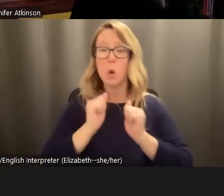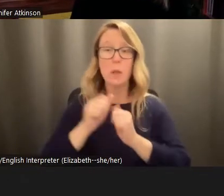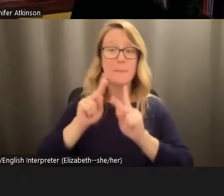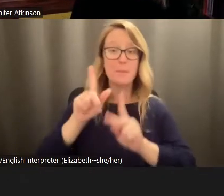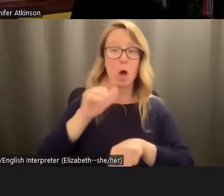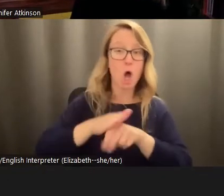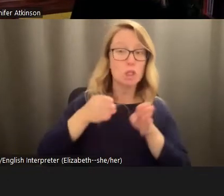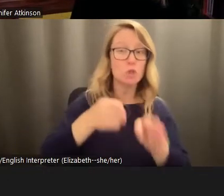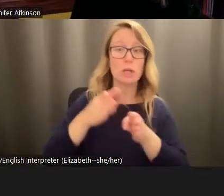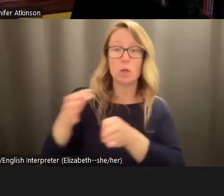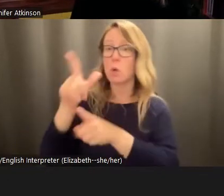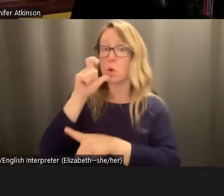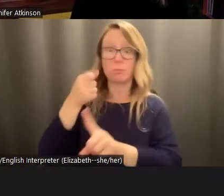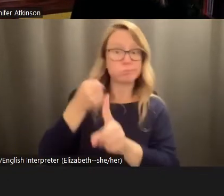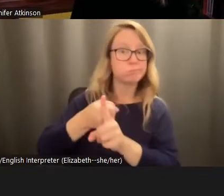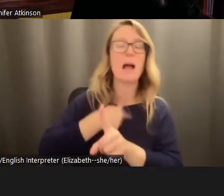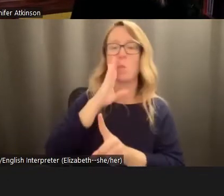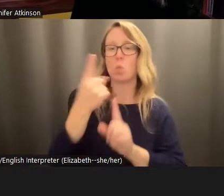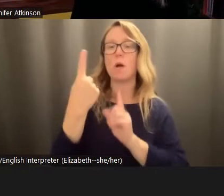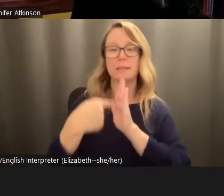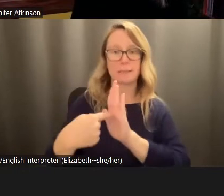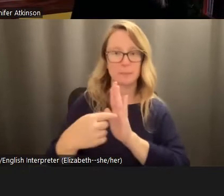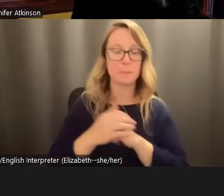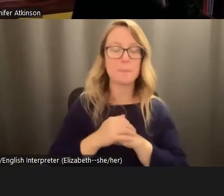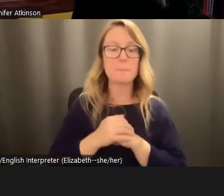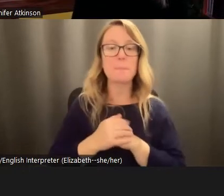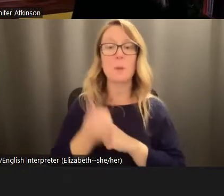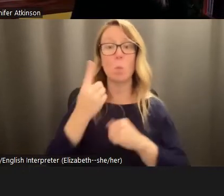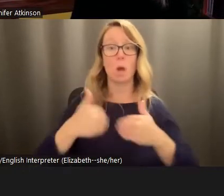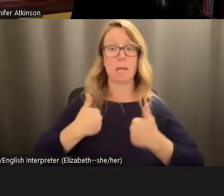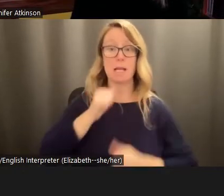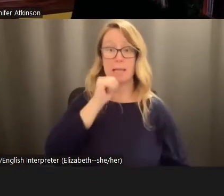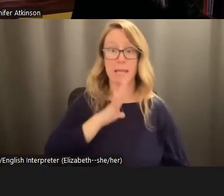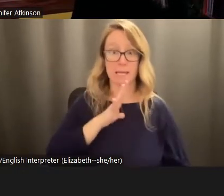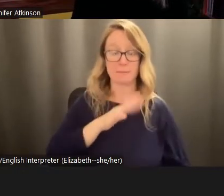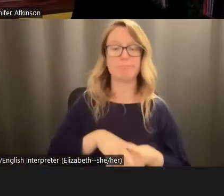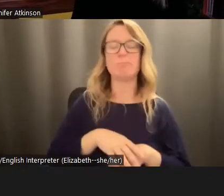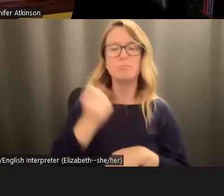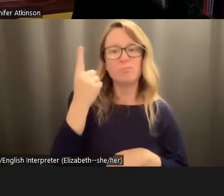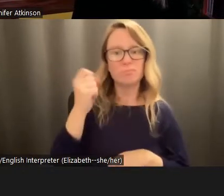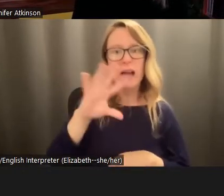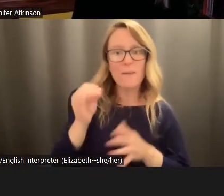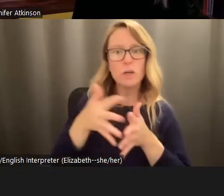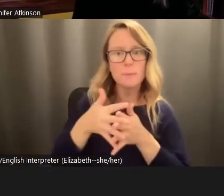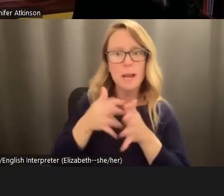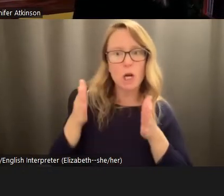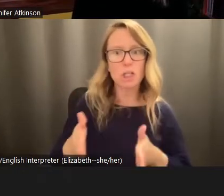Pontchartrain. And I give you an example. One young lady, and these were African Americans and living in public housing, who